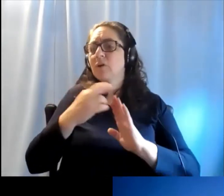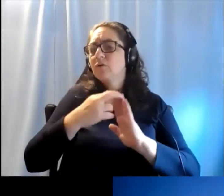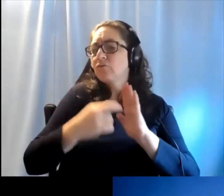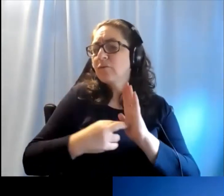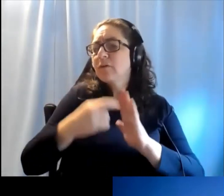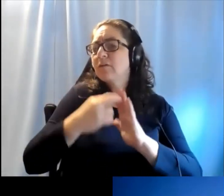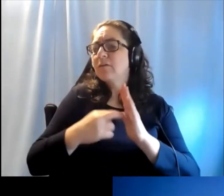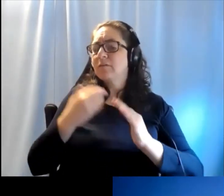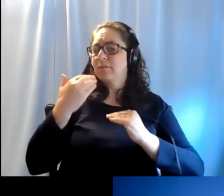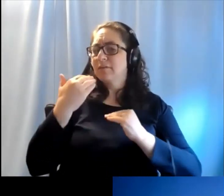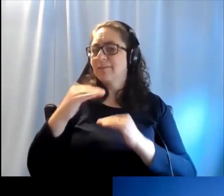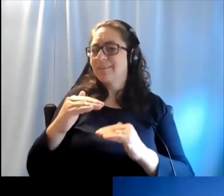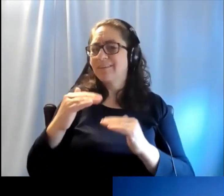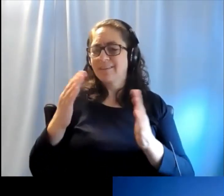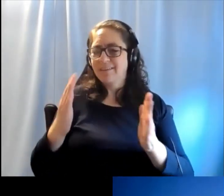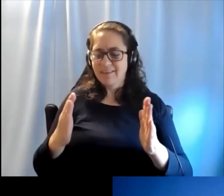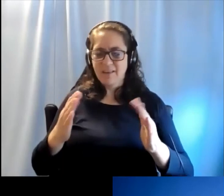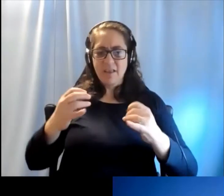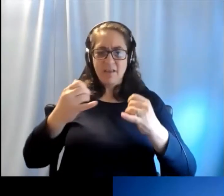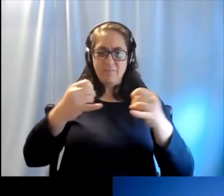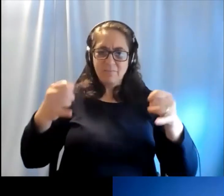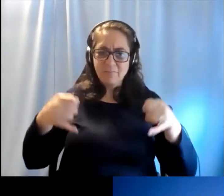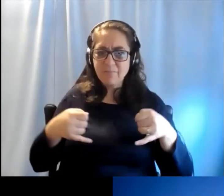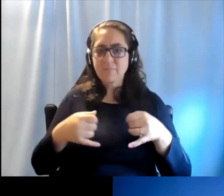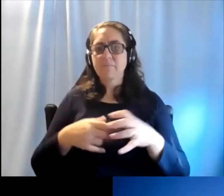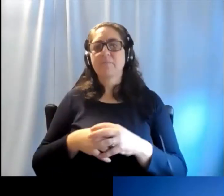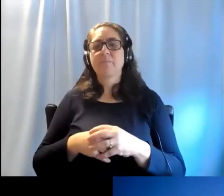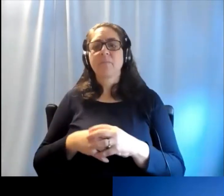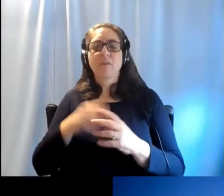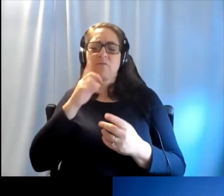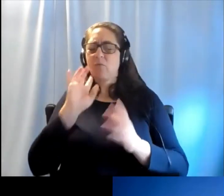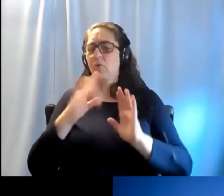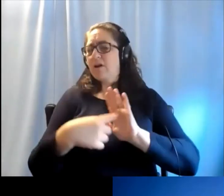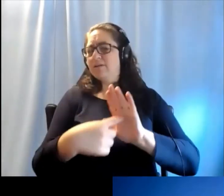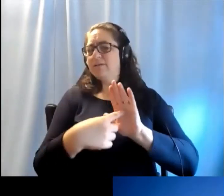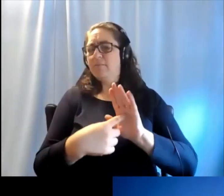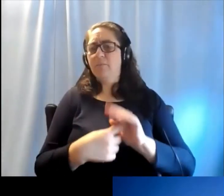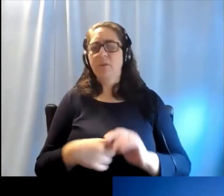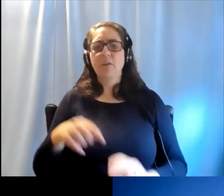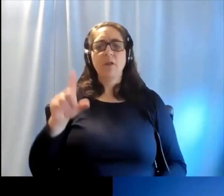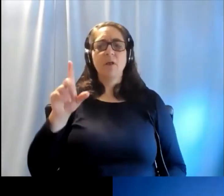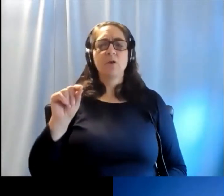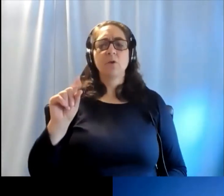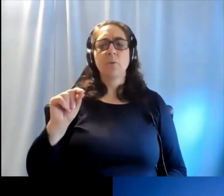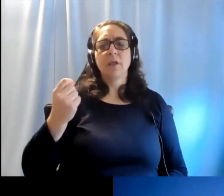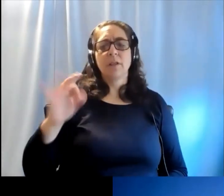certain regulations, certain frameworks. So, to give you an example.